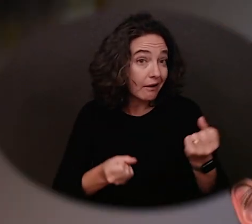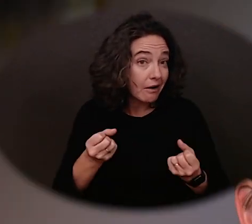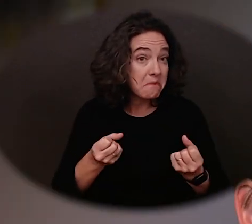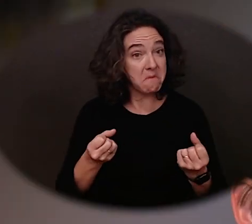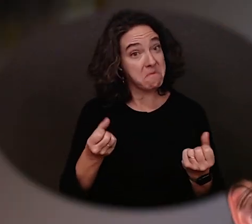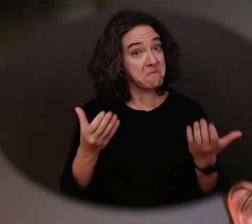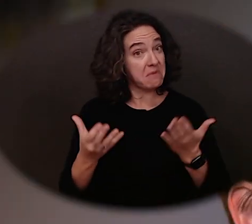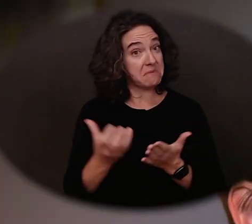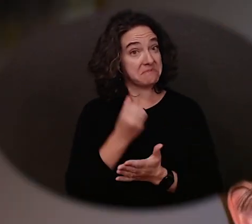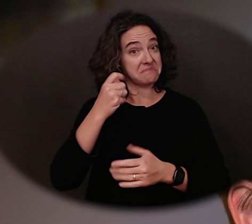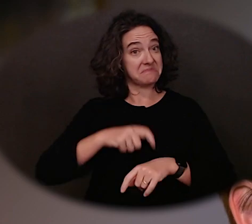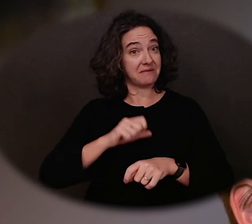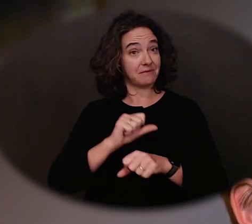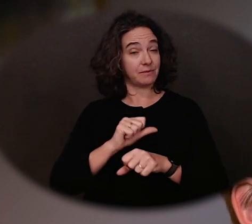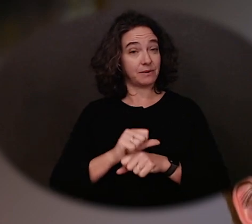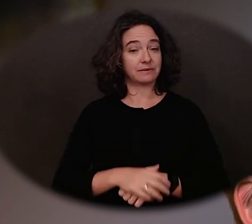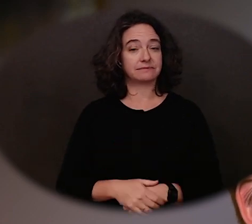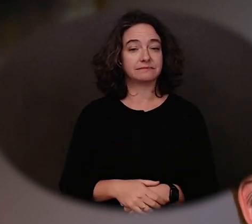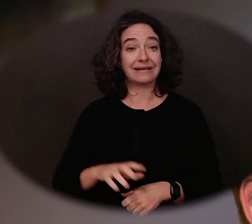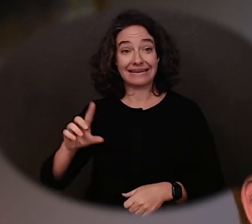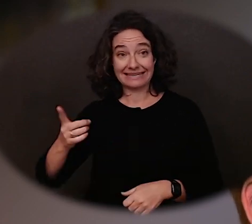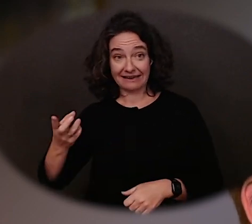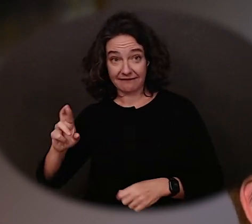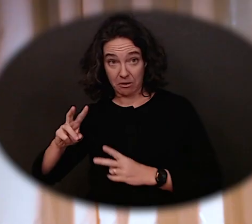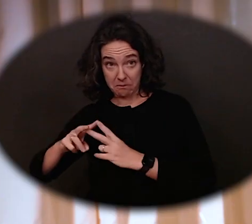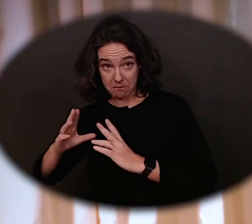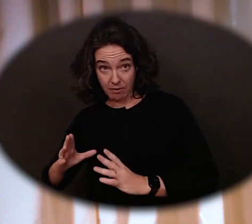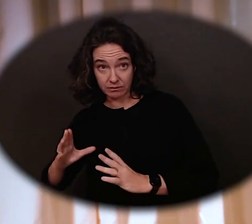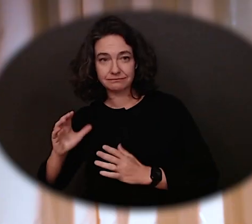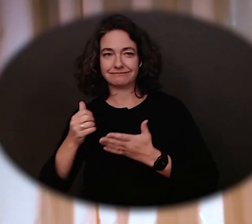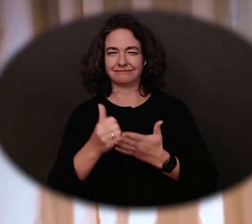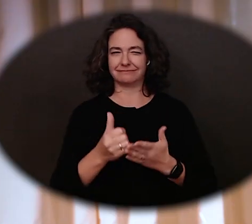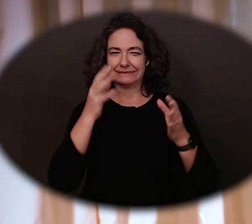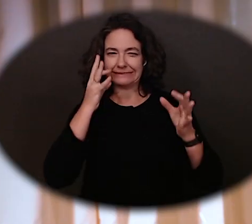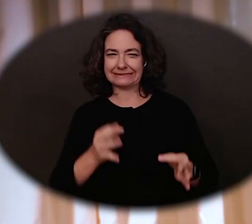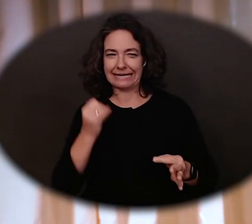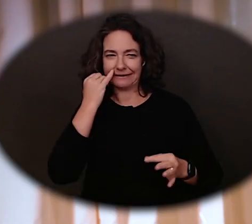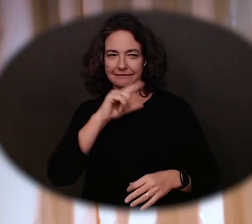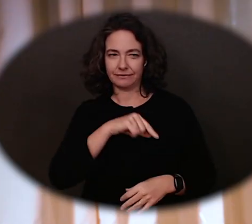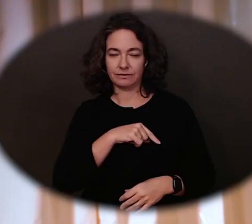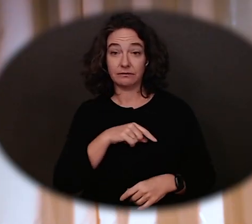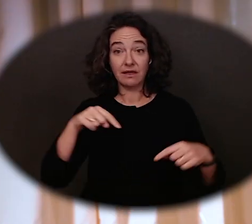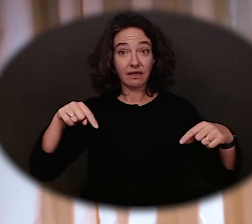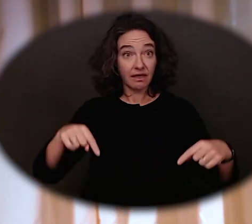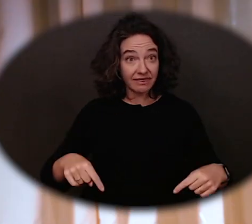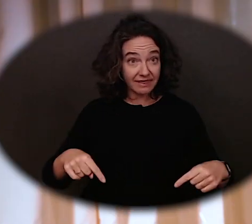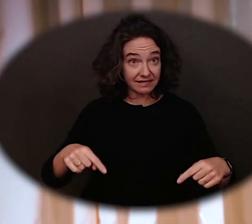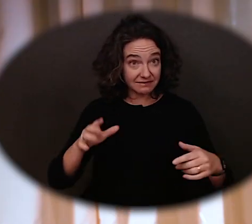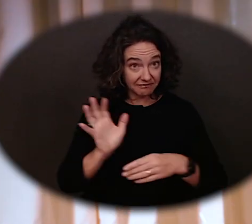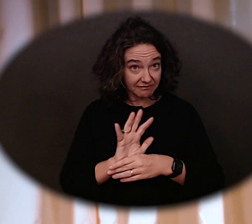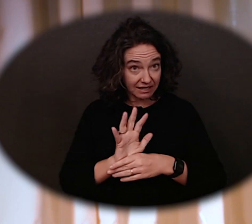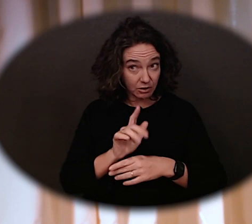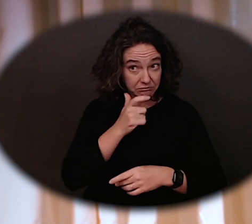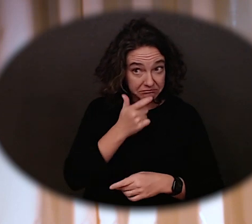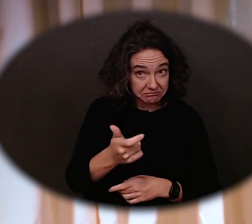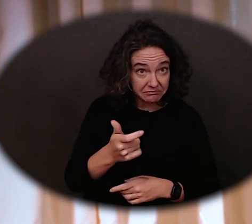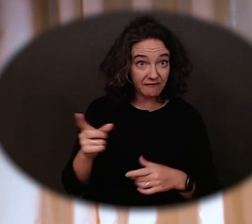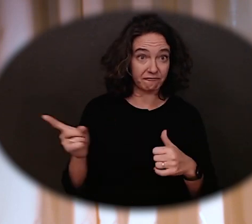Your DVR partner will help you determine if you are eligible. This welcome video is the first step. If you think the program is right for you,